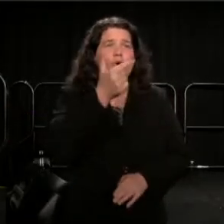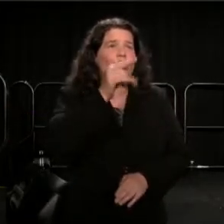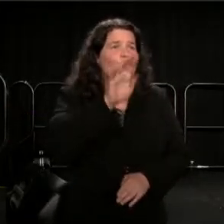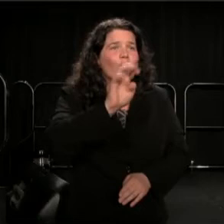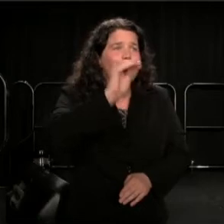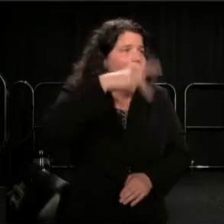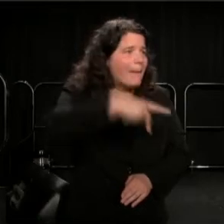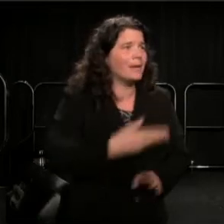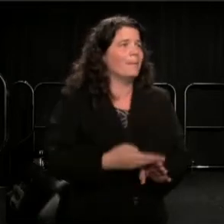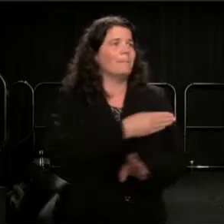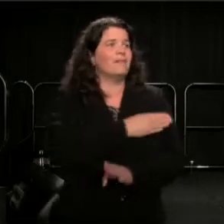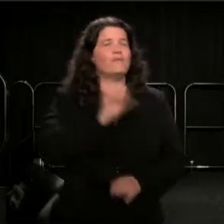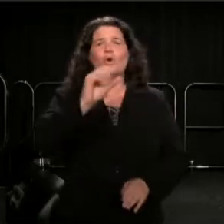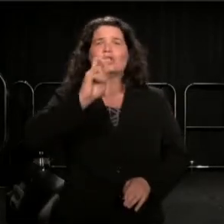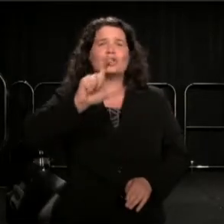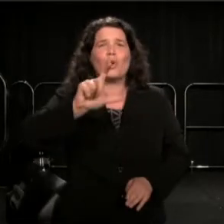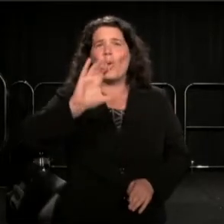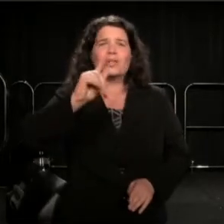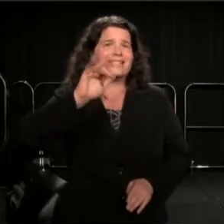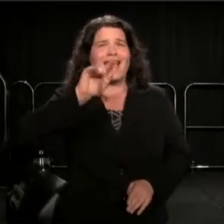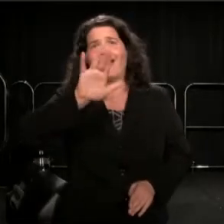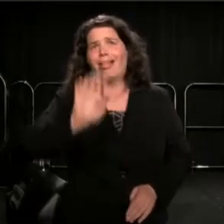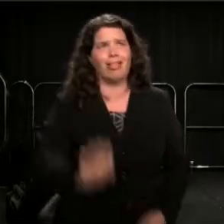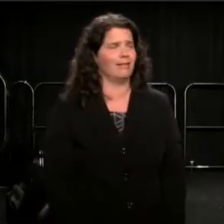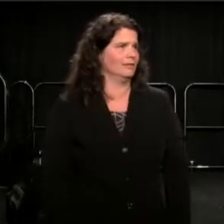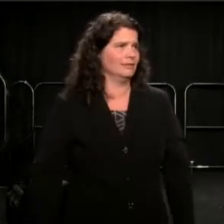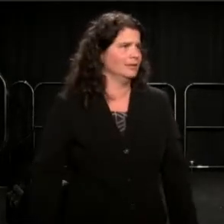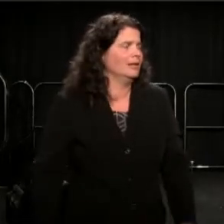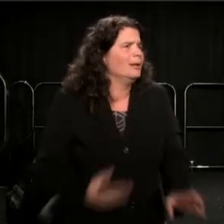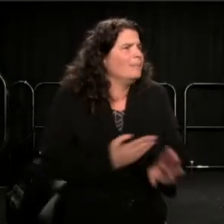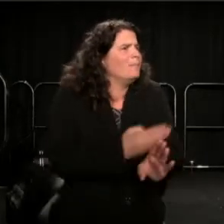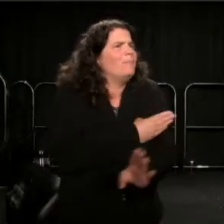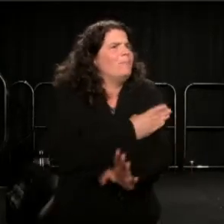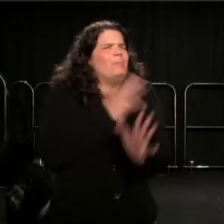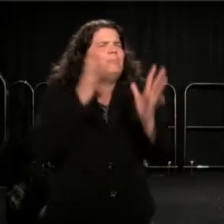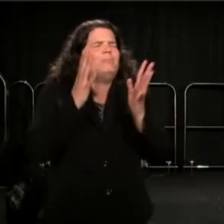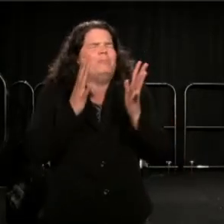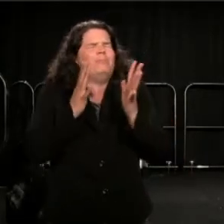Soul Cycle, high school students, primarily Latino,